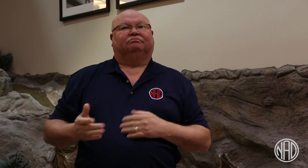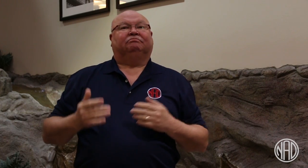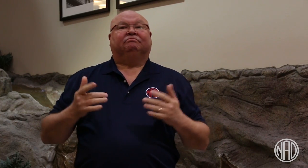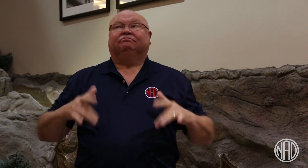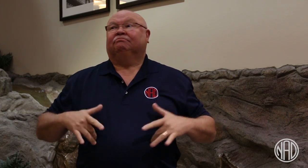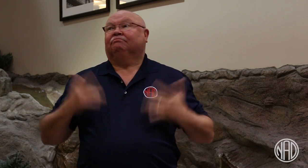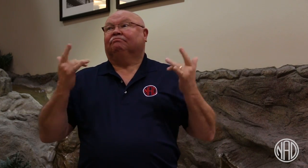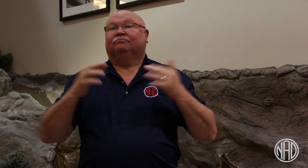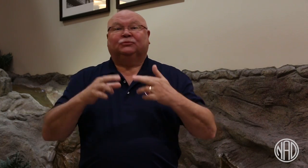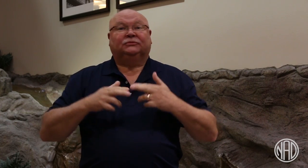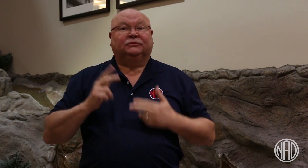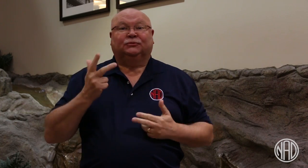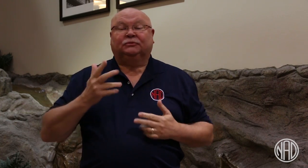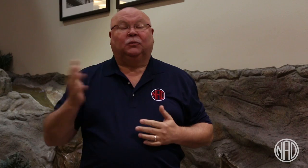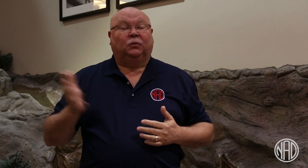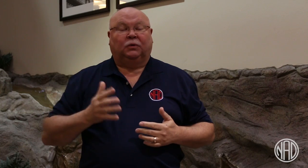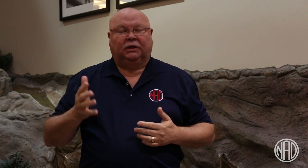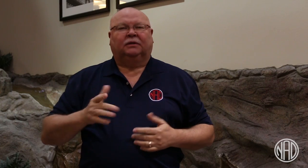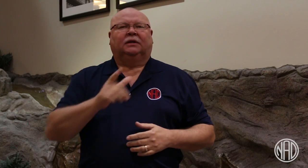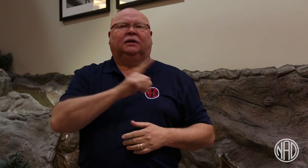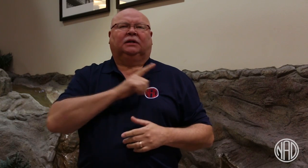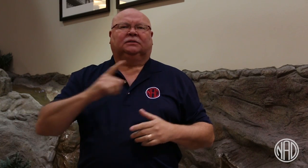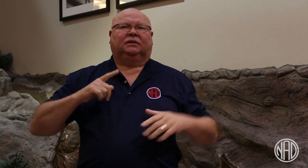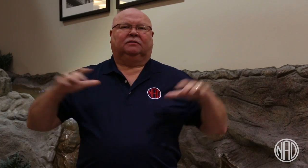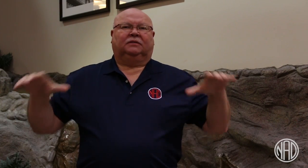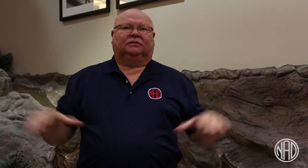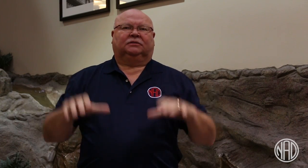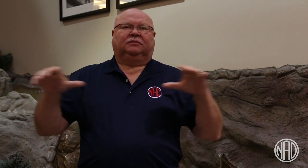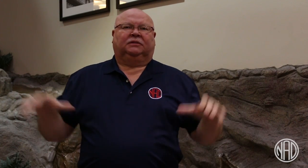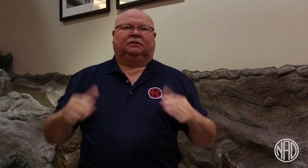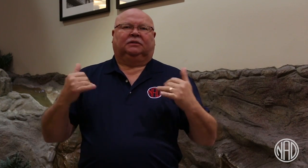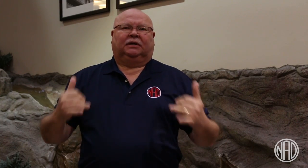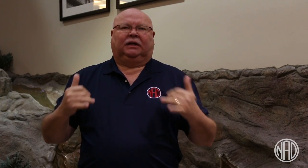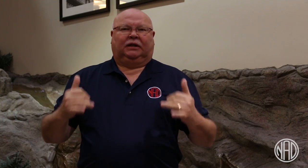Region III is very busy with legislative activity right now.